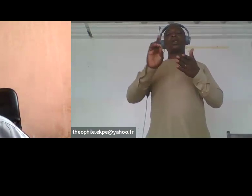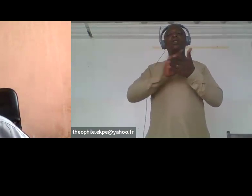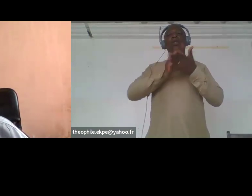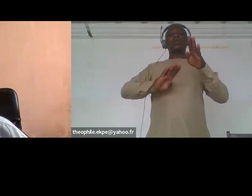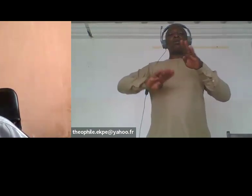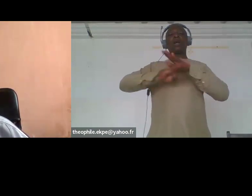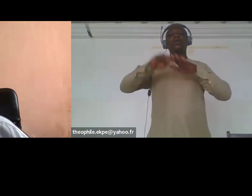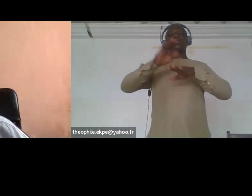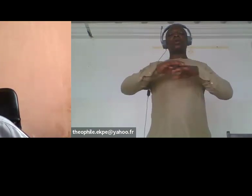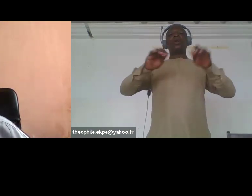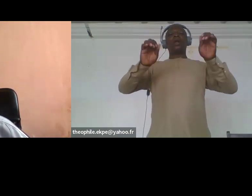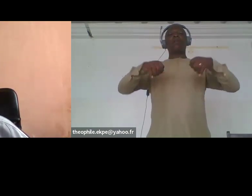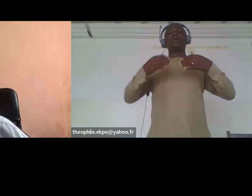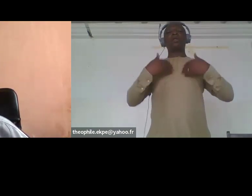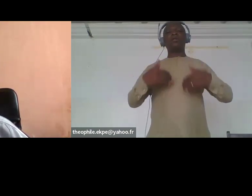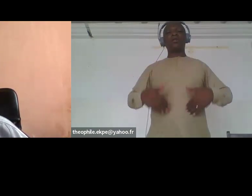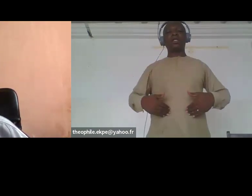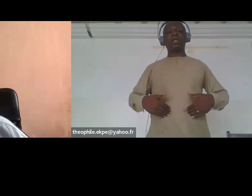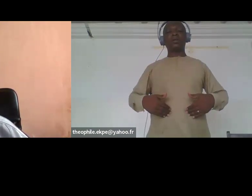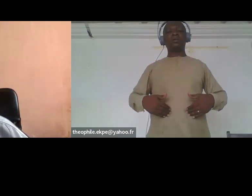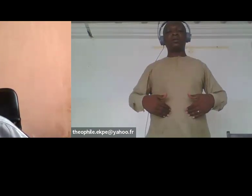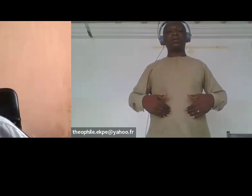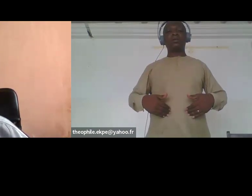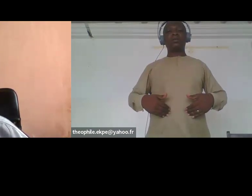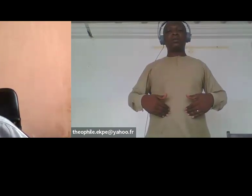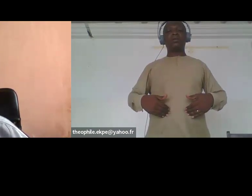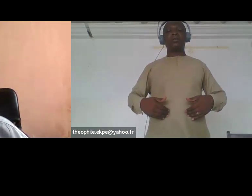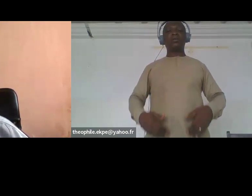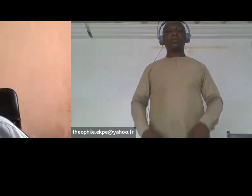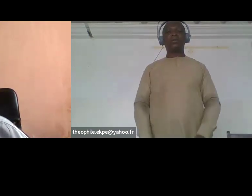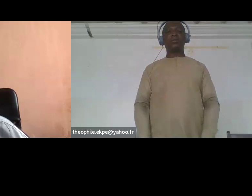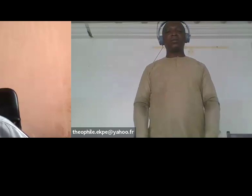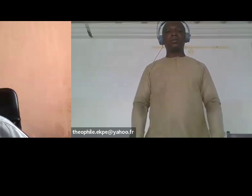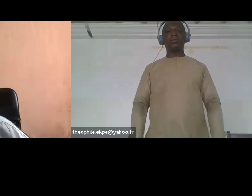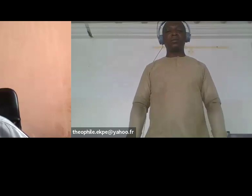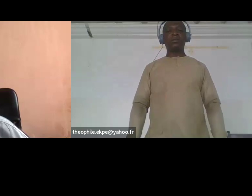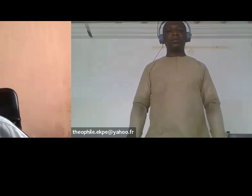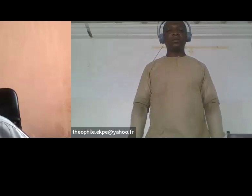marginalization for instance as we look at issues of Climate Action strategies